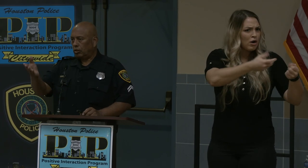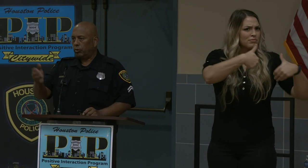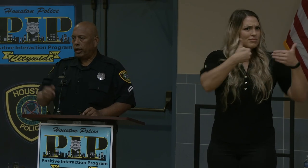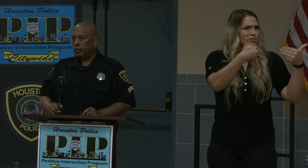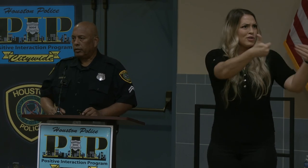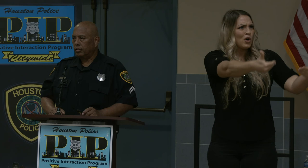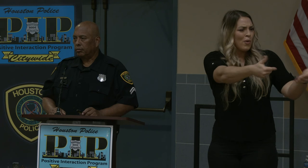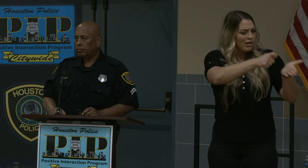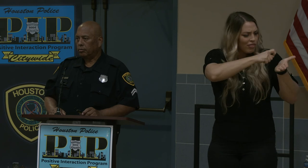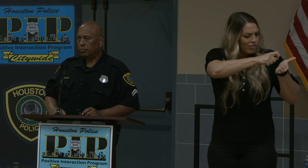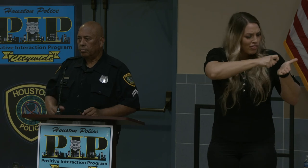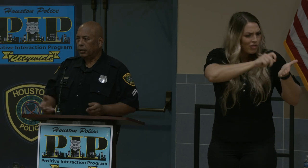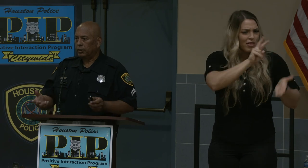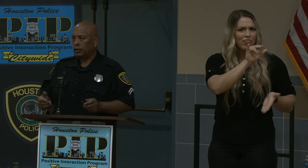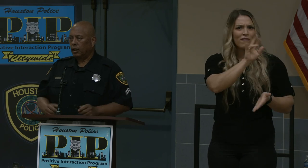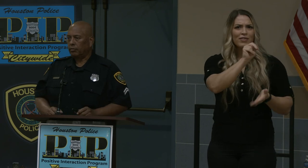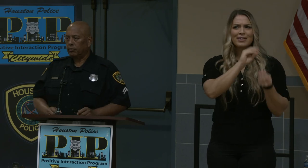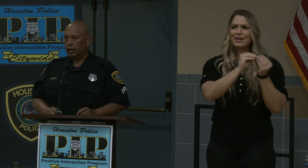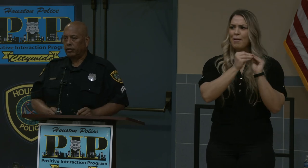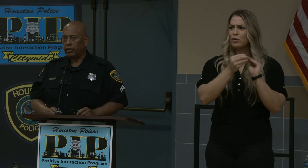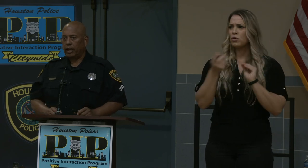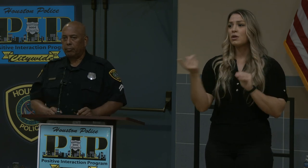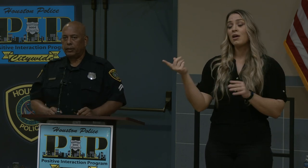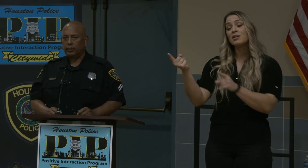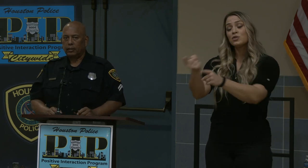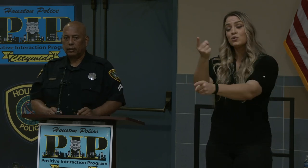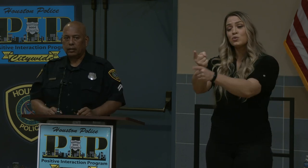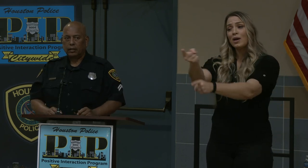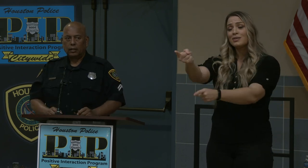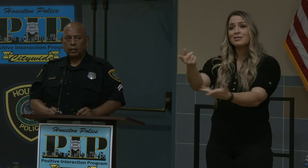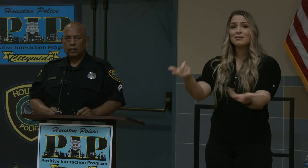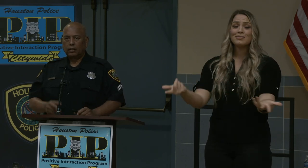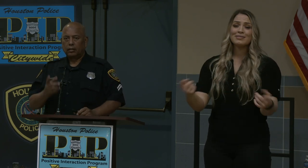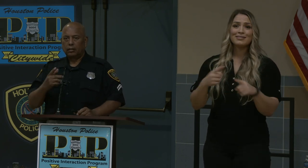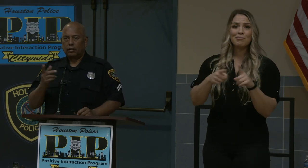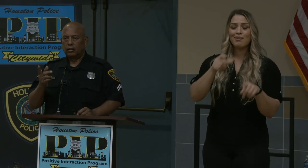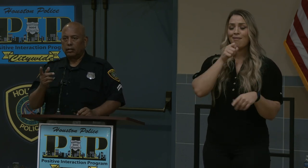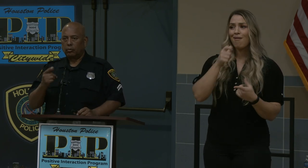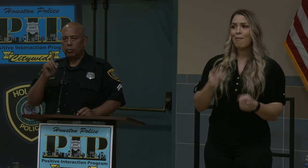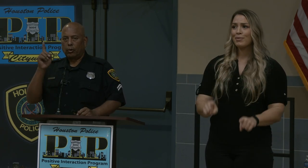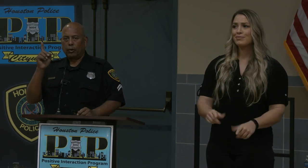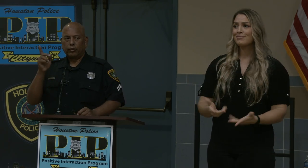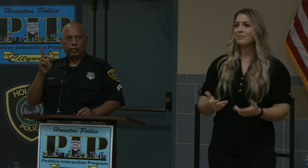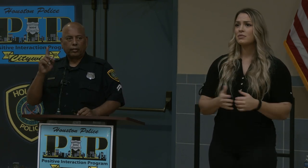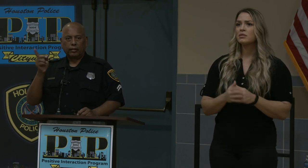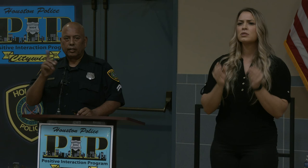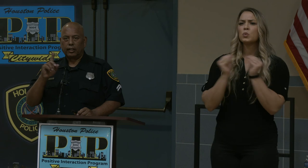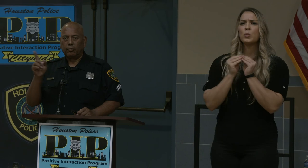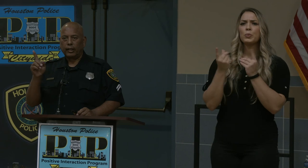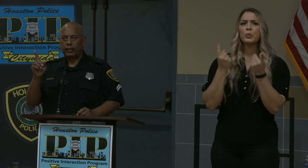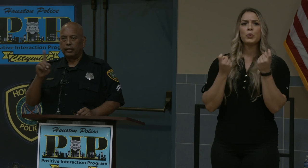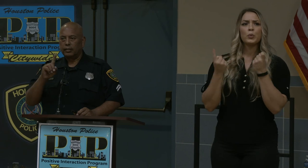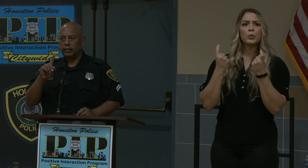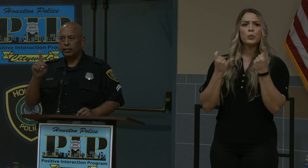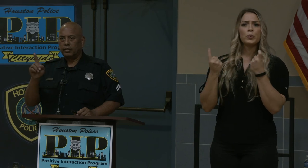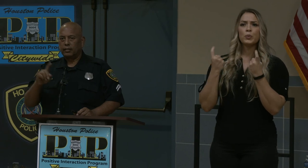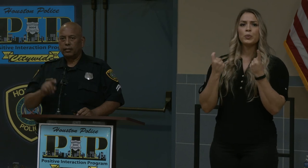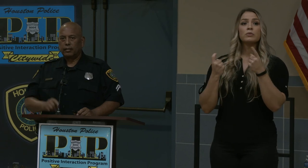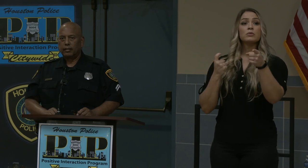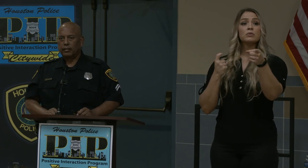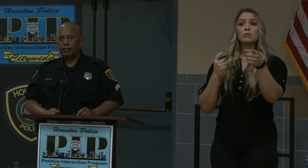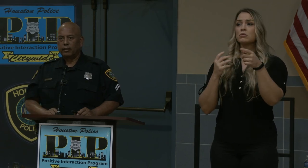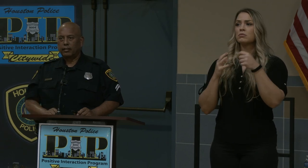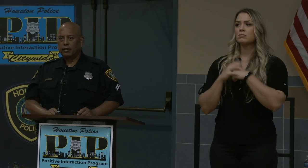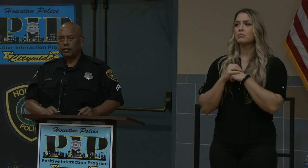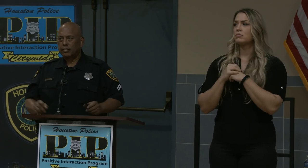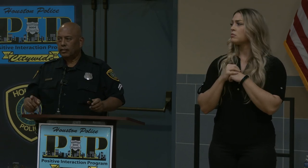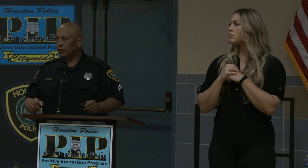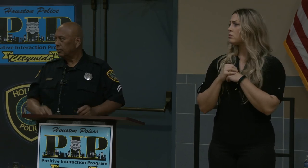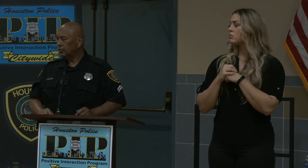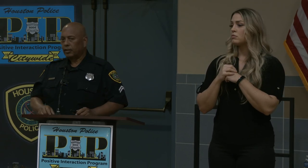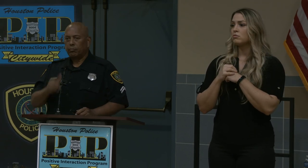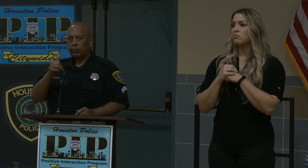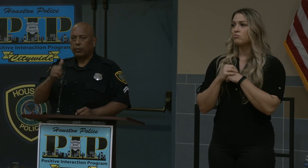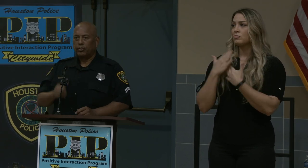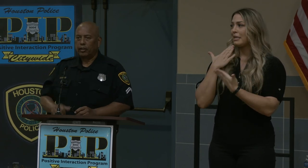cars all over yeah but um it hasn't happened one more question anybody thank you appreciate it